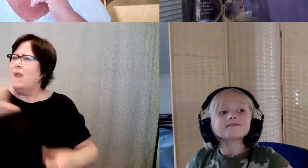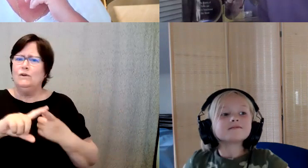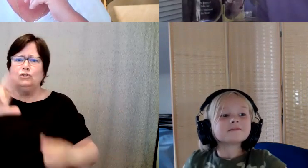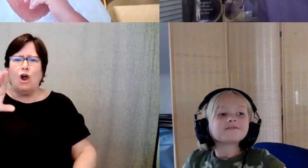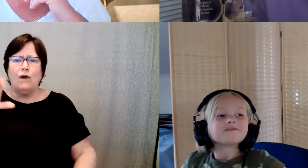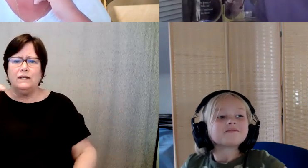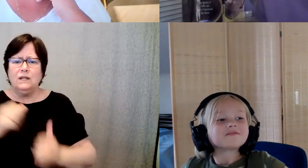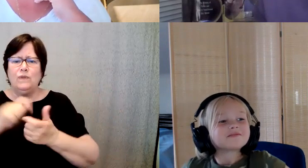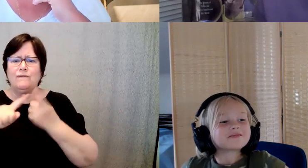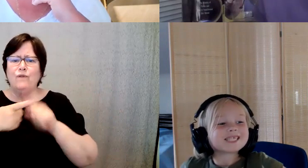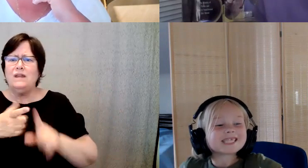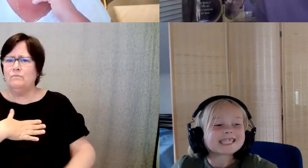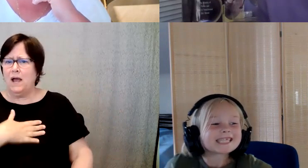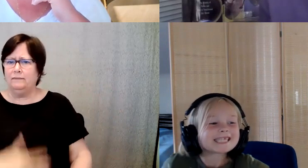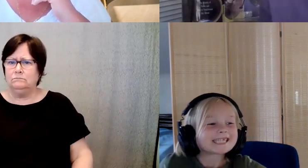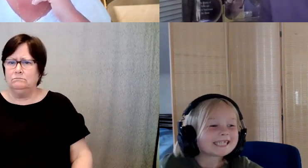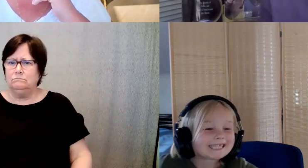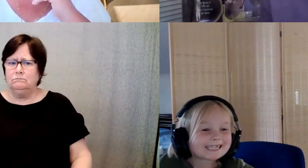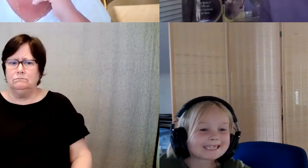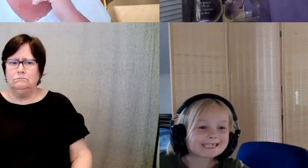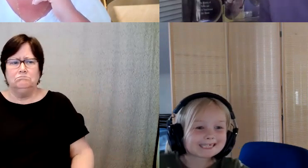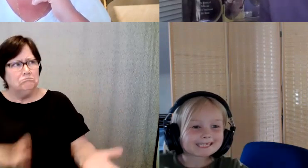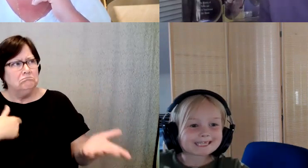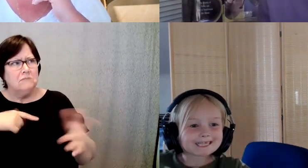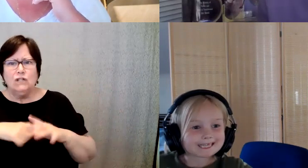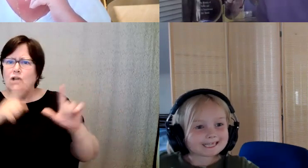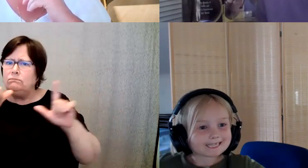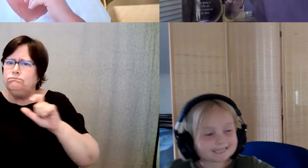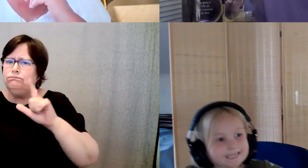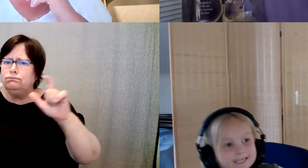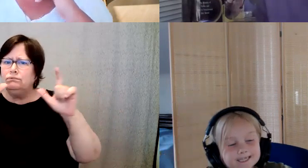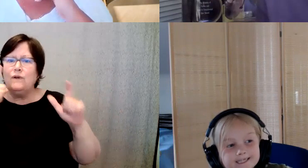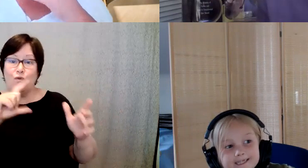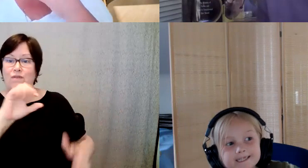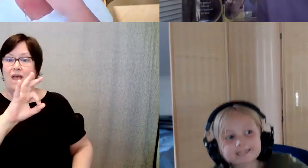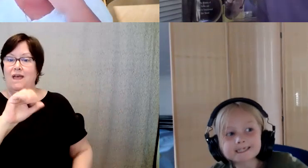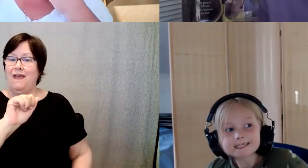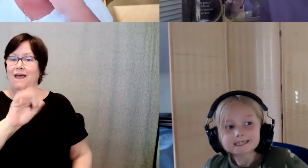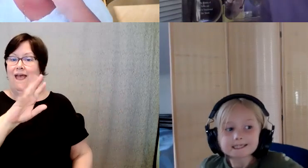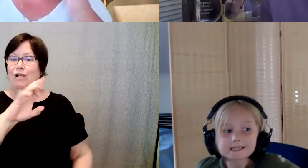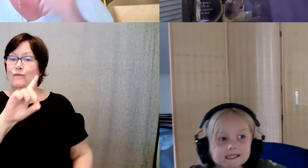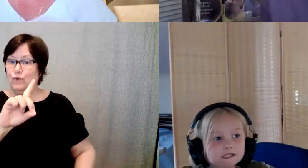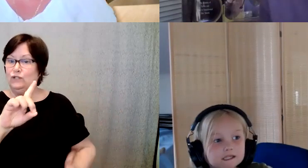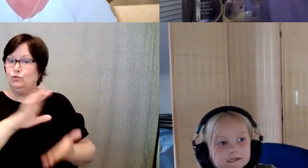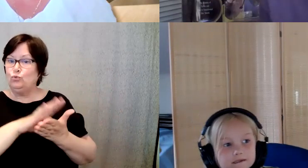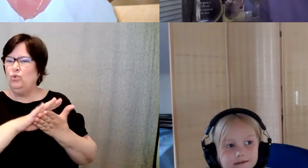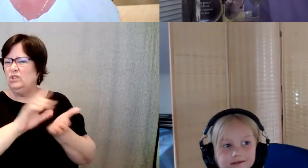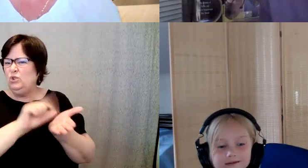D. Major Cohen: Having started taking photographs for the Alfred school newspaper and just filling in the darkroom and.